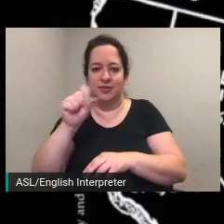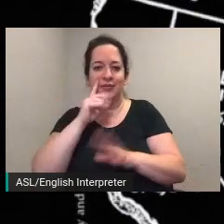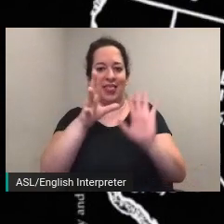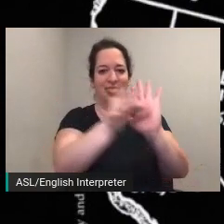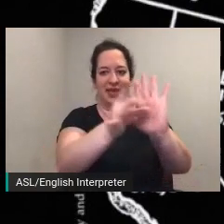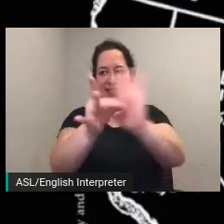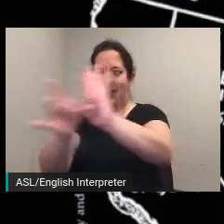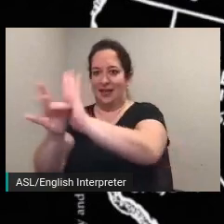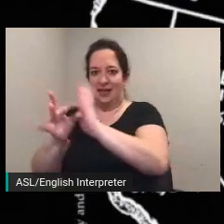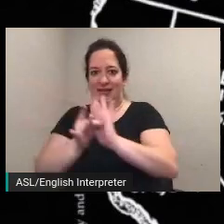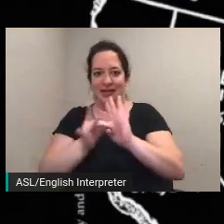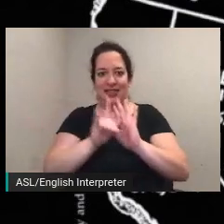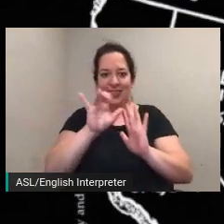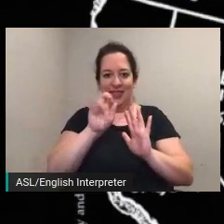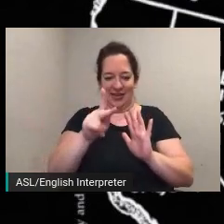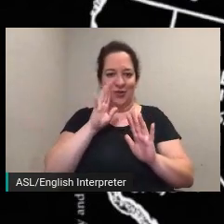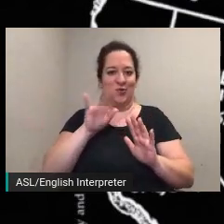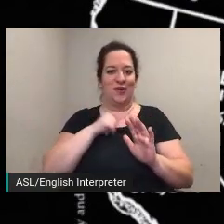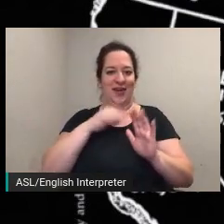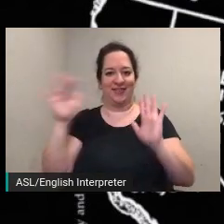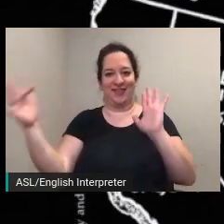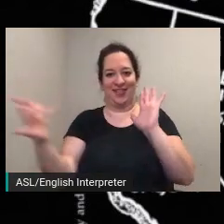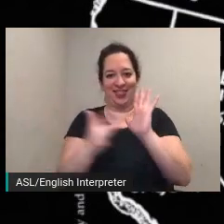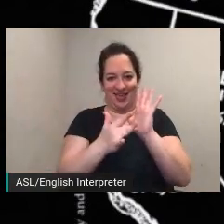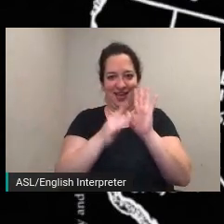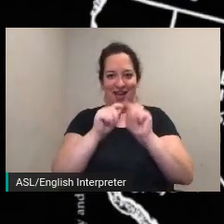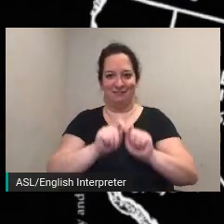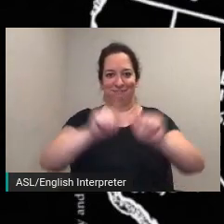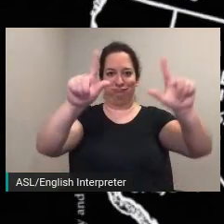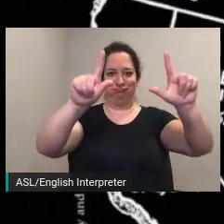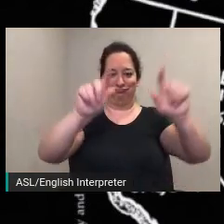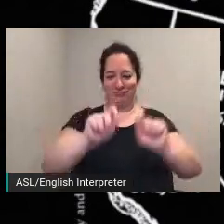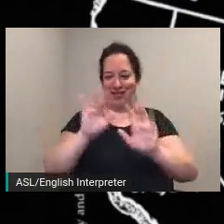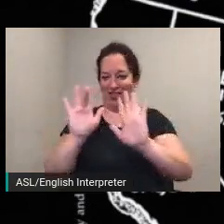accessed through the map itself and through an image gallery section